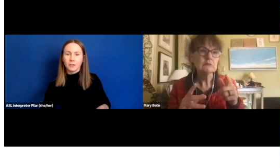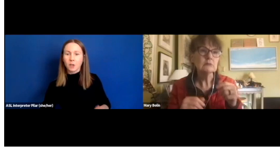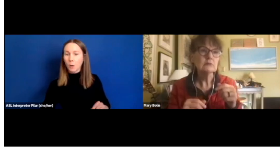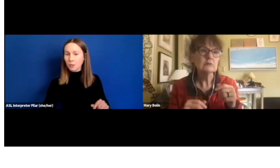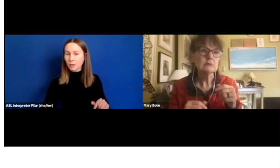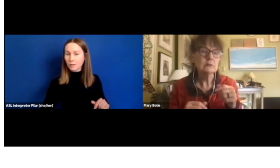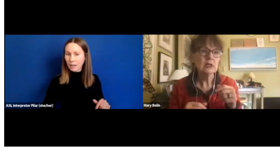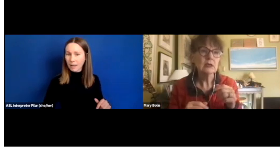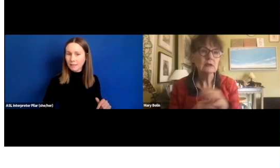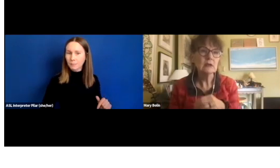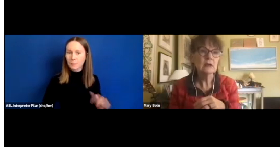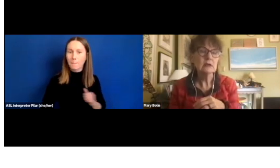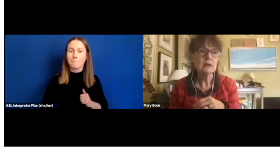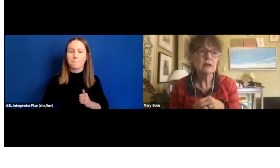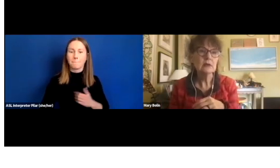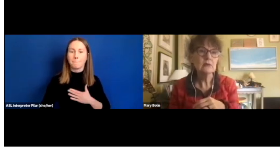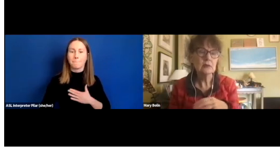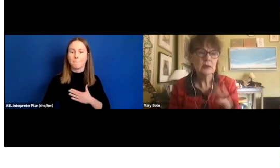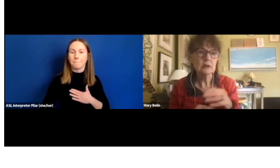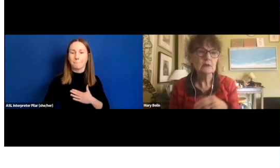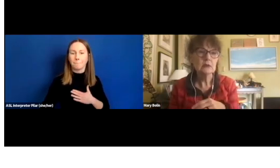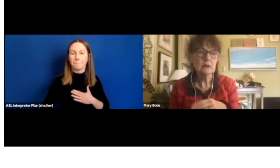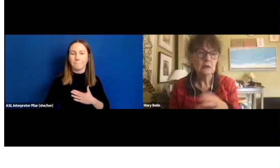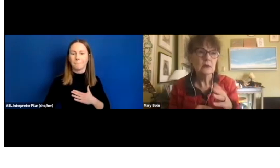No, I don't have slides. I do have. Go ahead.